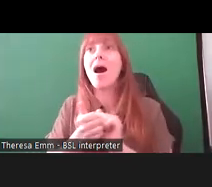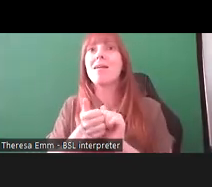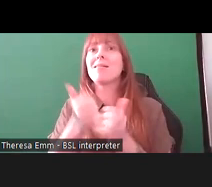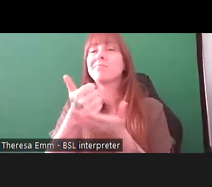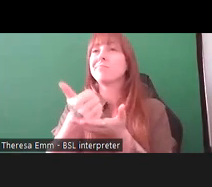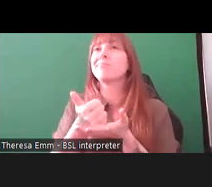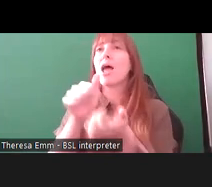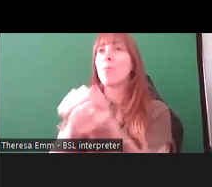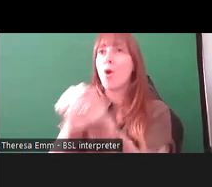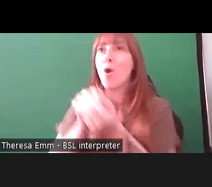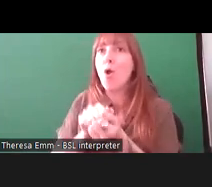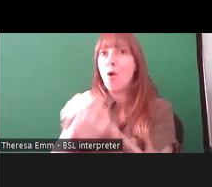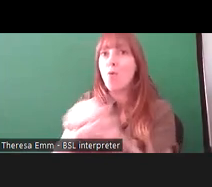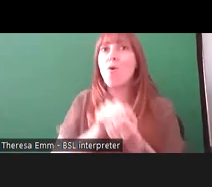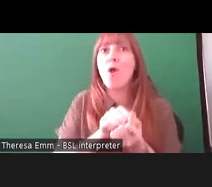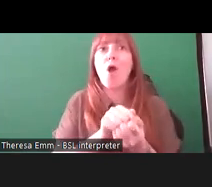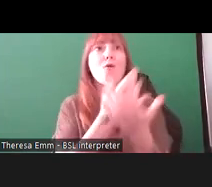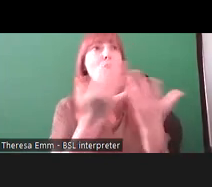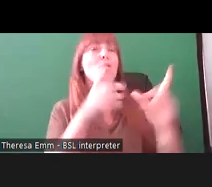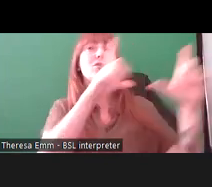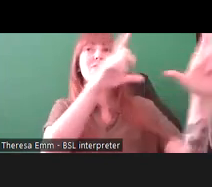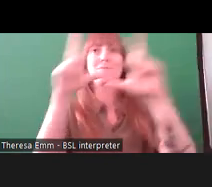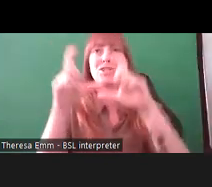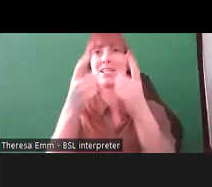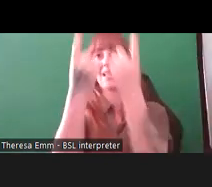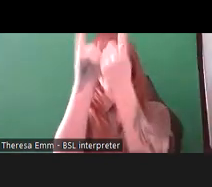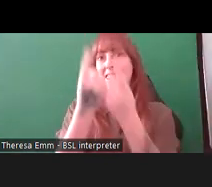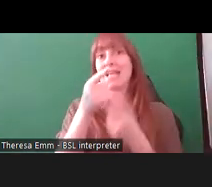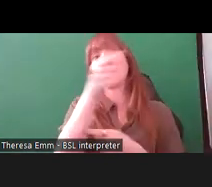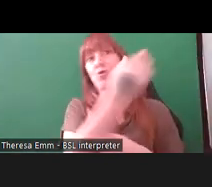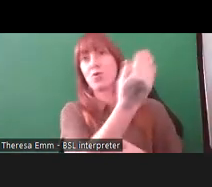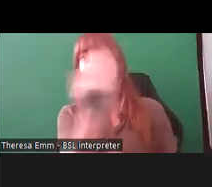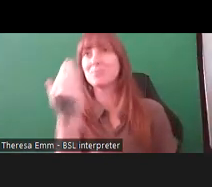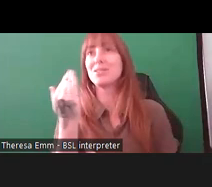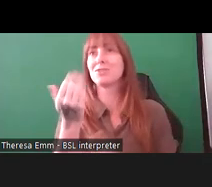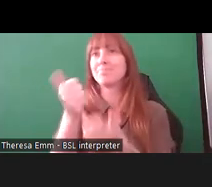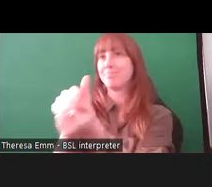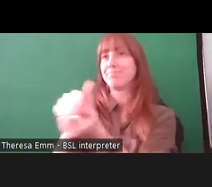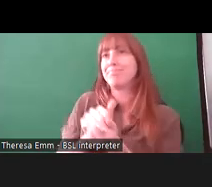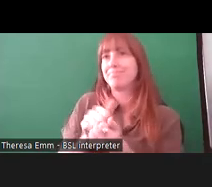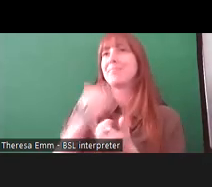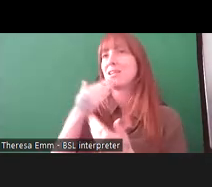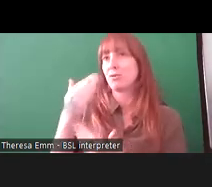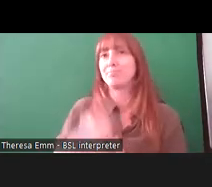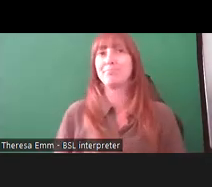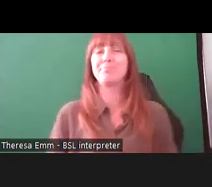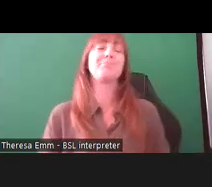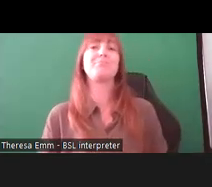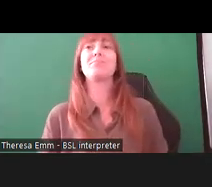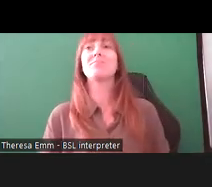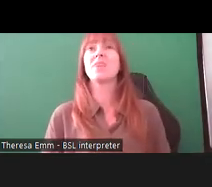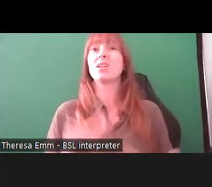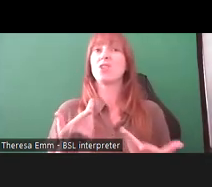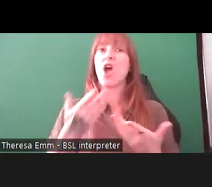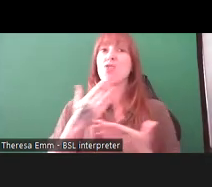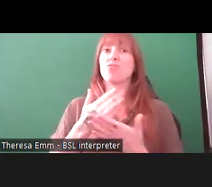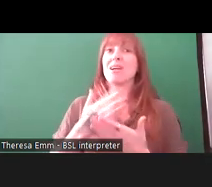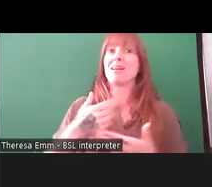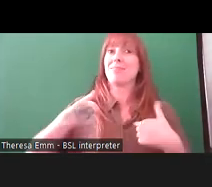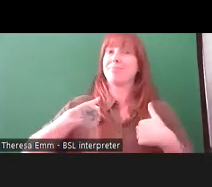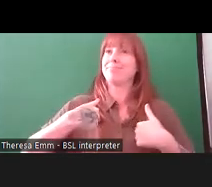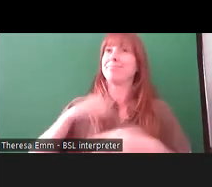images and a few objects for this exhibition as well. So, that's my presentation over.